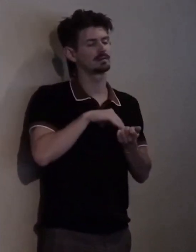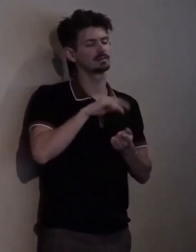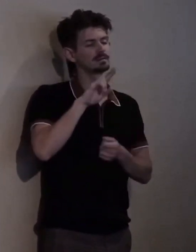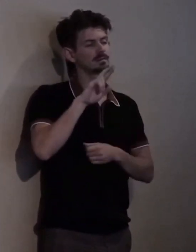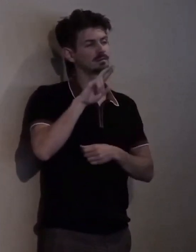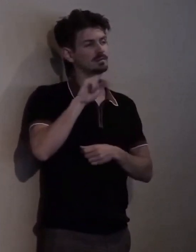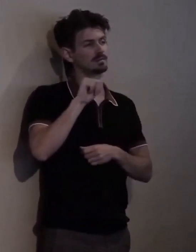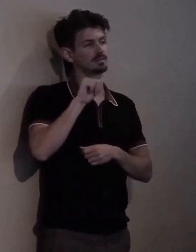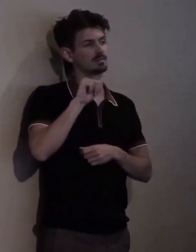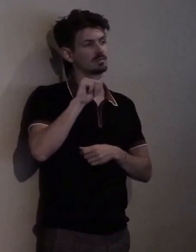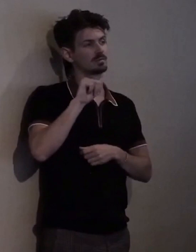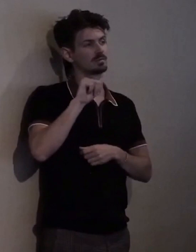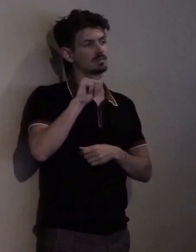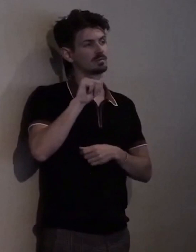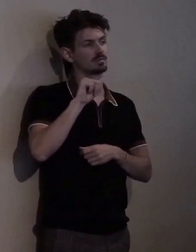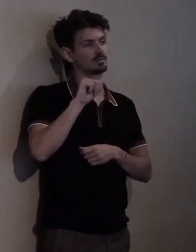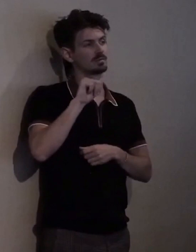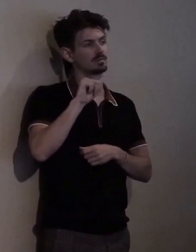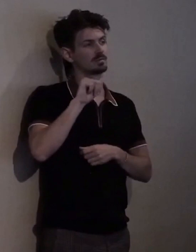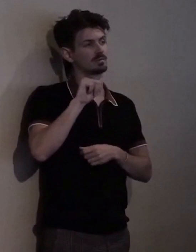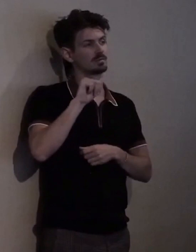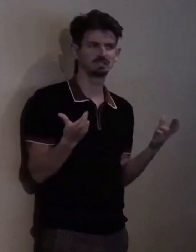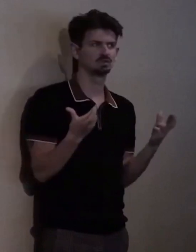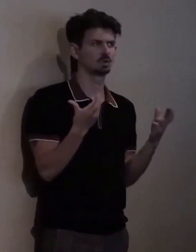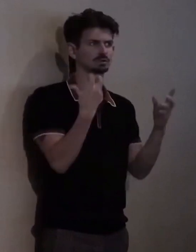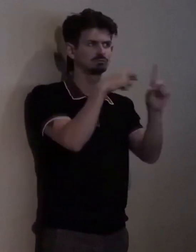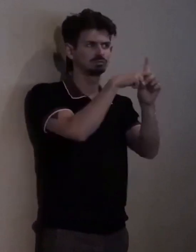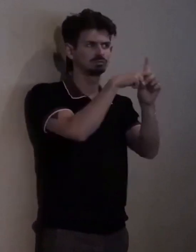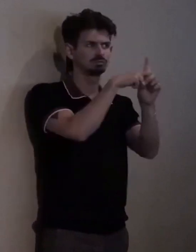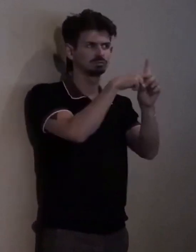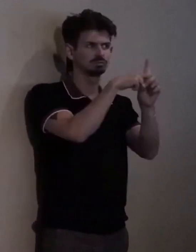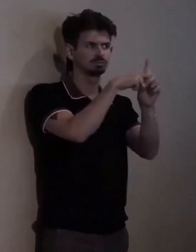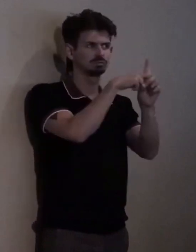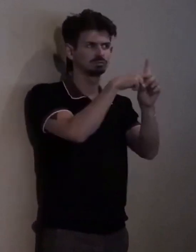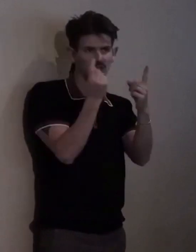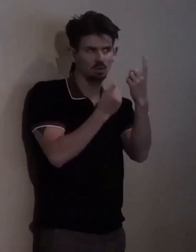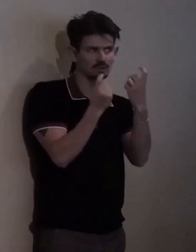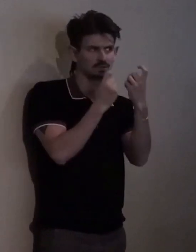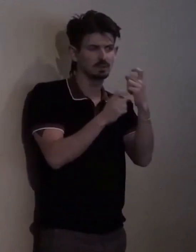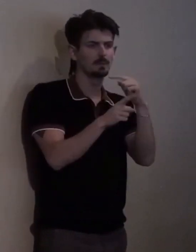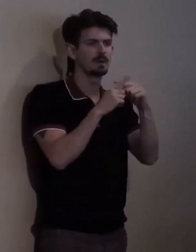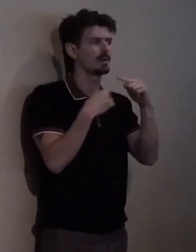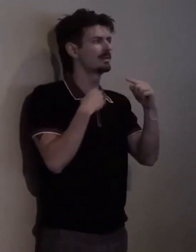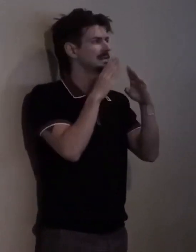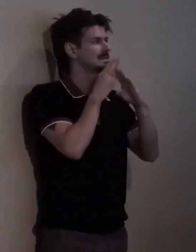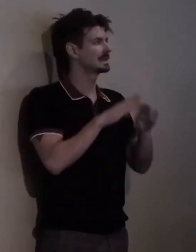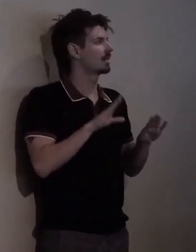a resource if you have any other questions. Uhm... Finally, we have a lovely silent auction over here in the back